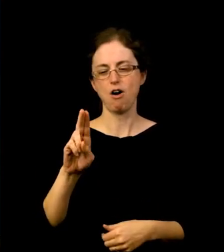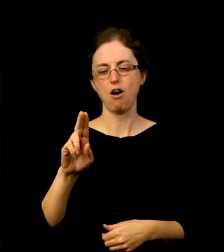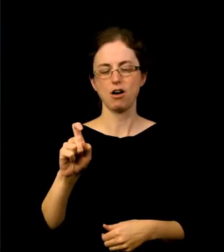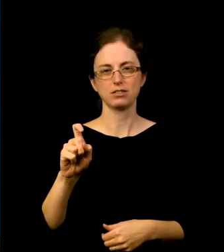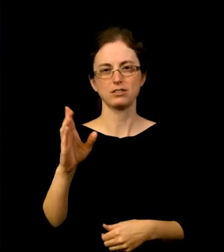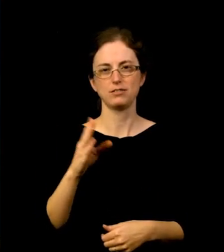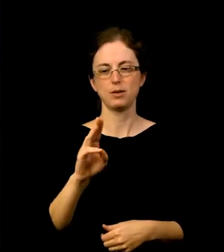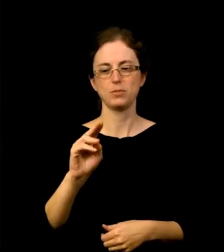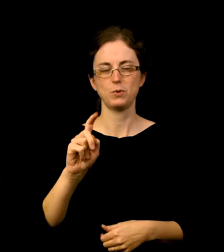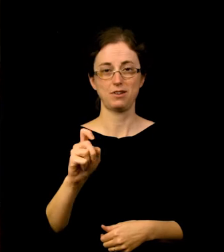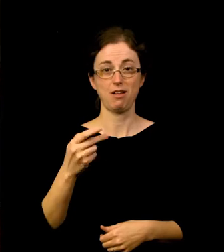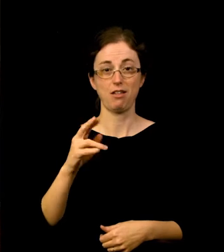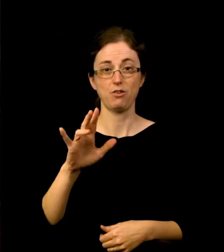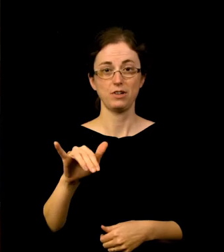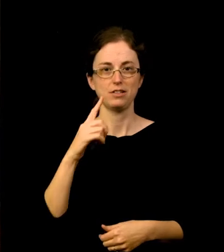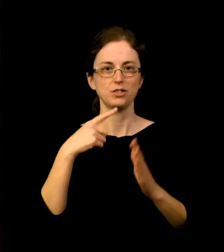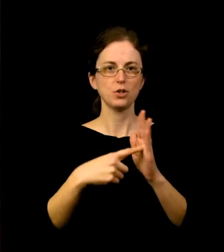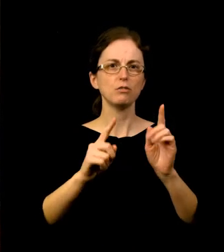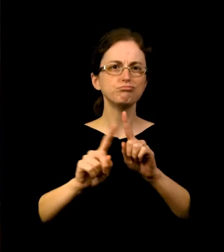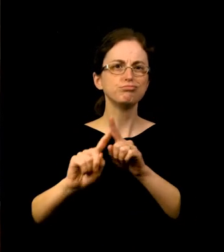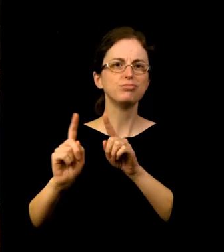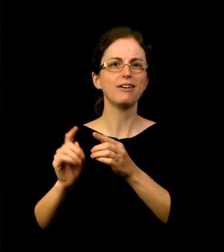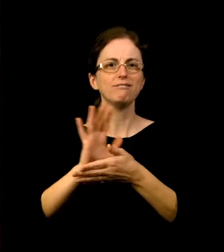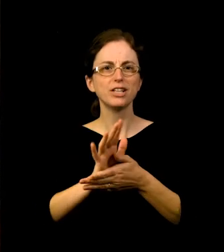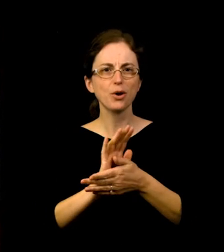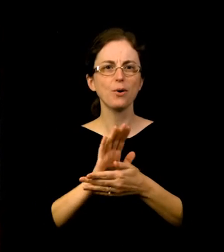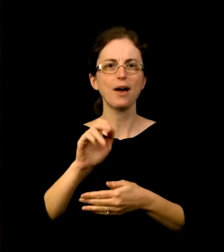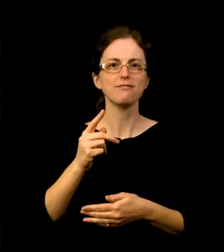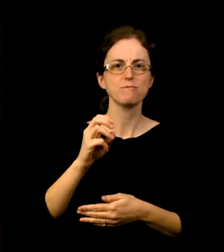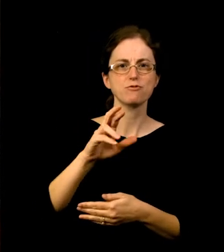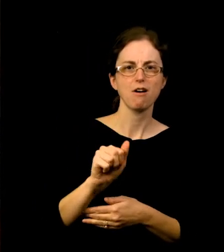ephemera, and installations that reflect her own public art throughout the city.